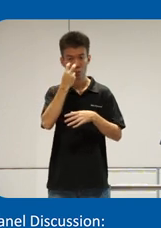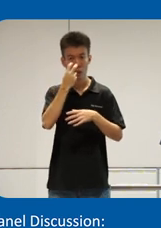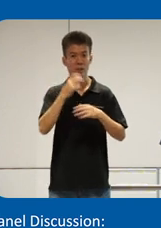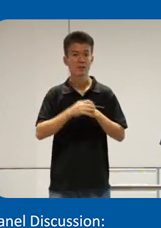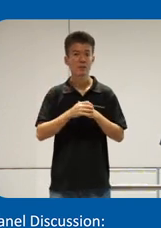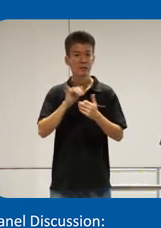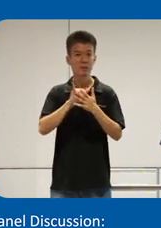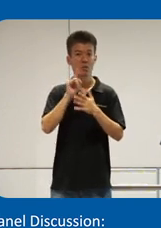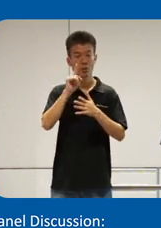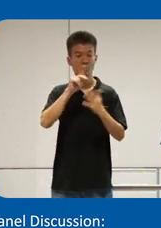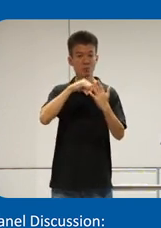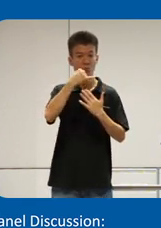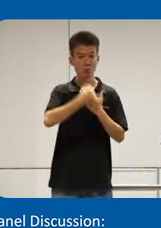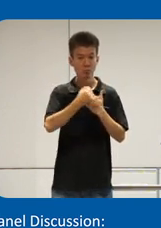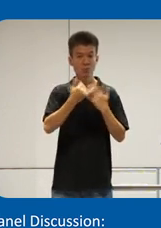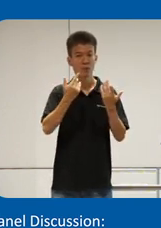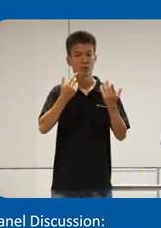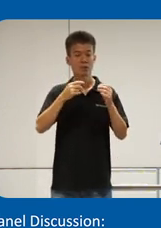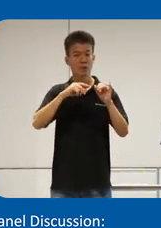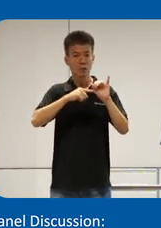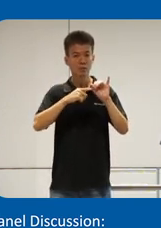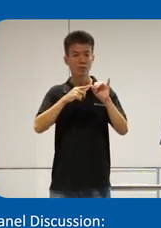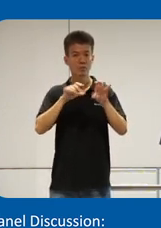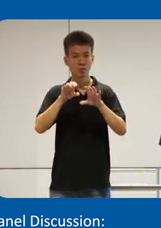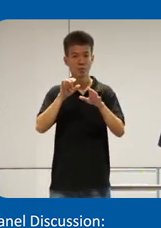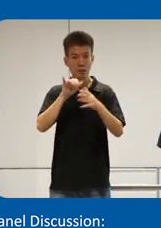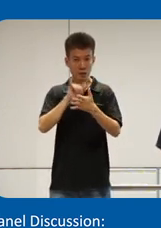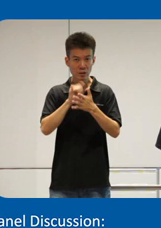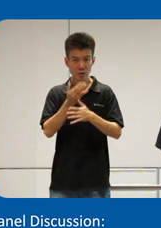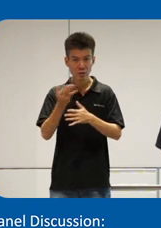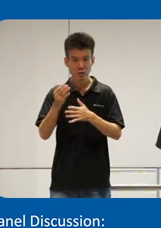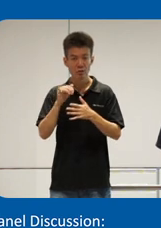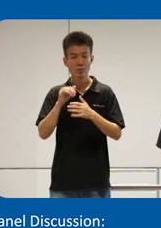this is one of the projects uh and initiatives uh to do such a thing that has gone quite far